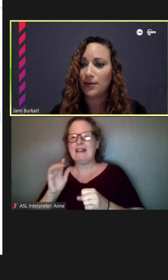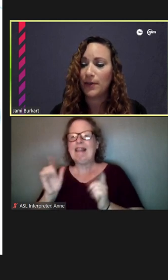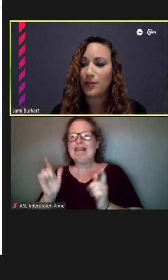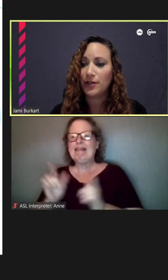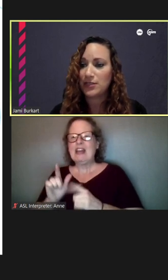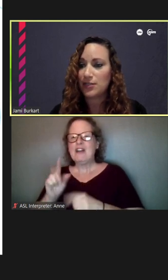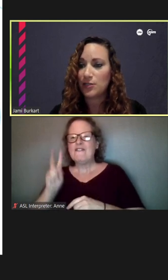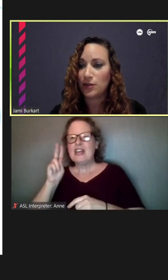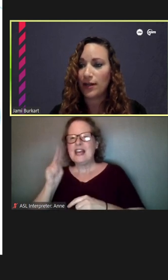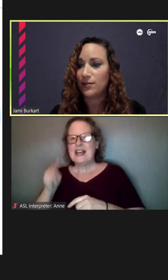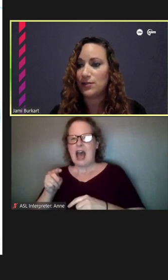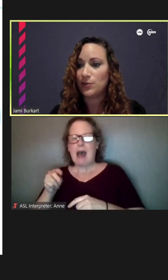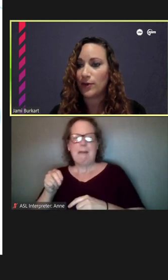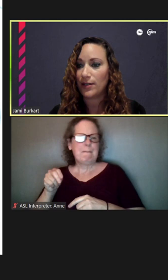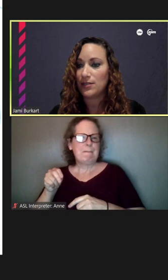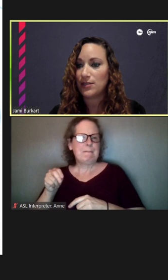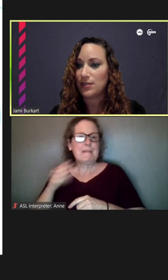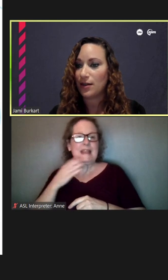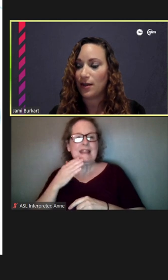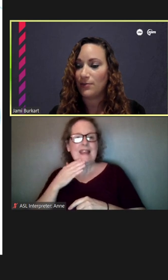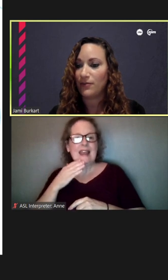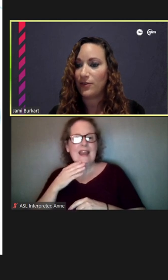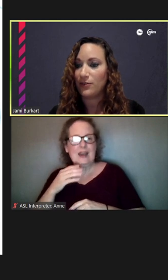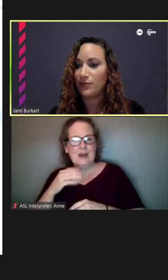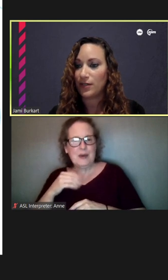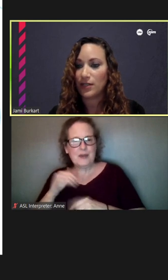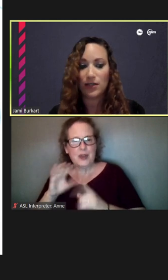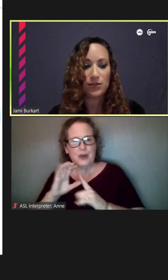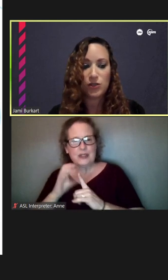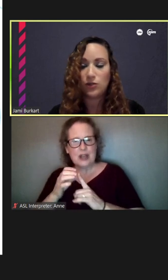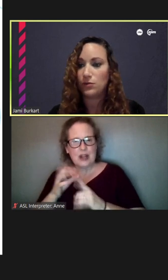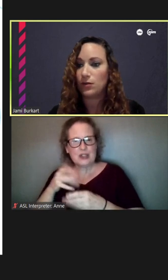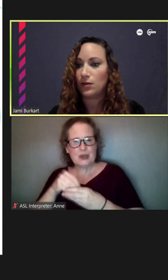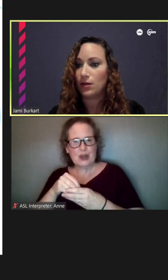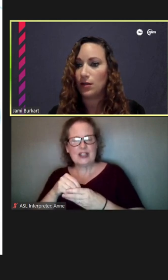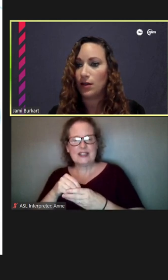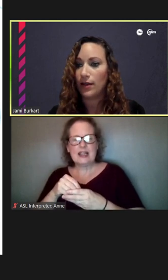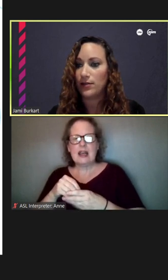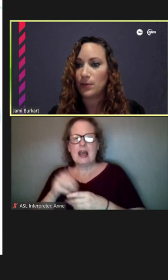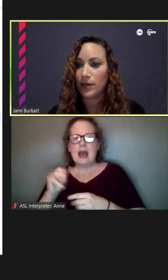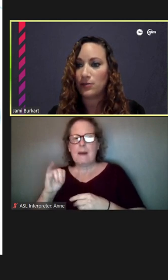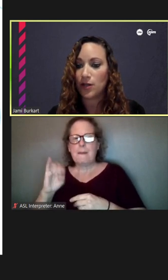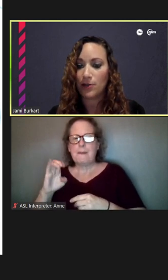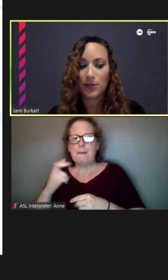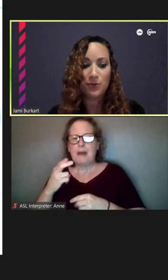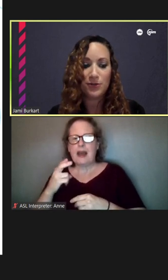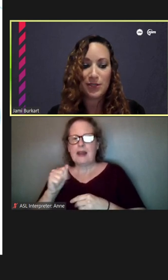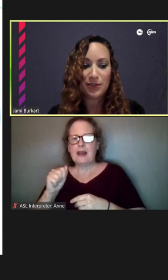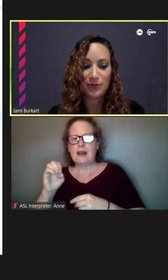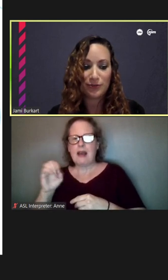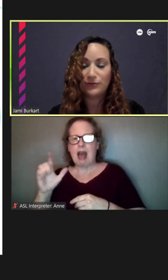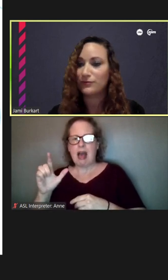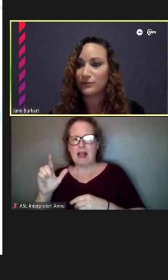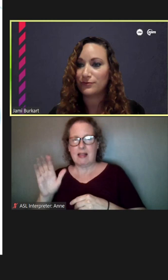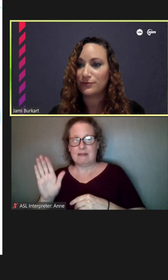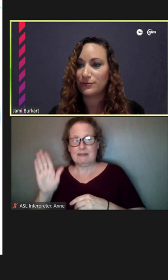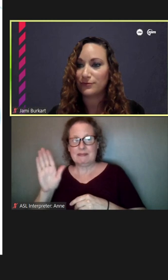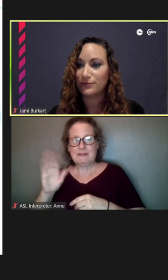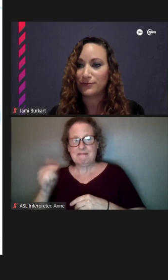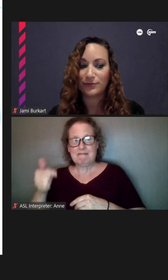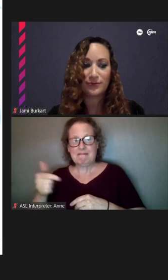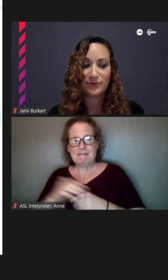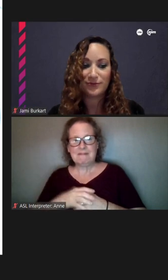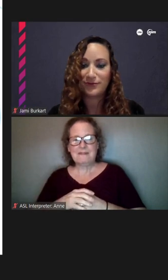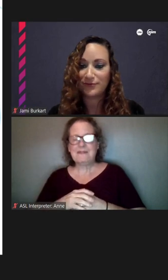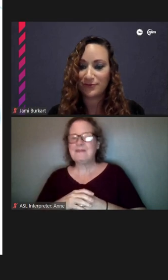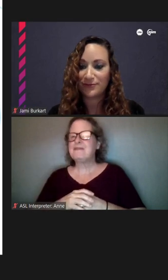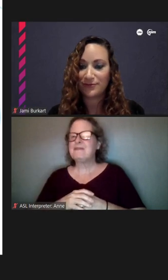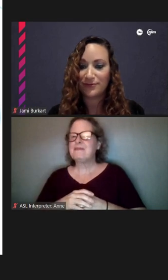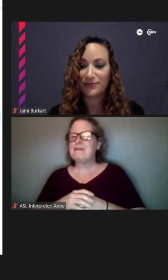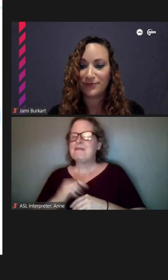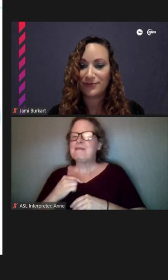Michael, I see your hand is raised. Feel free to ask Michael to unmute. I somewhat disagree